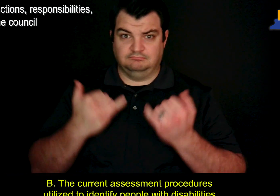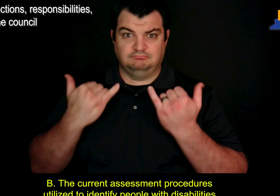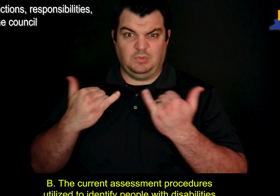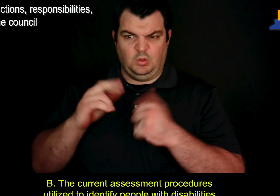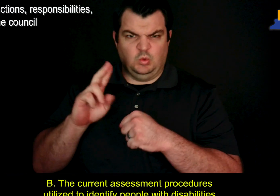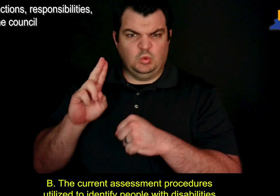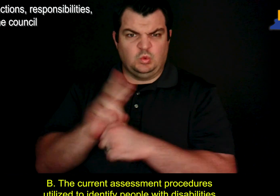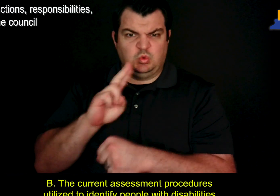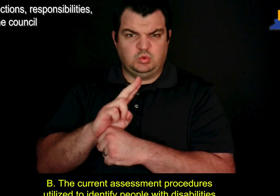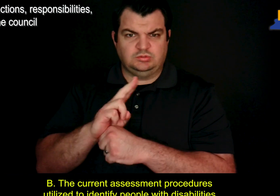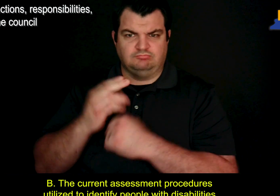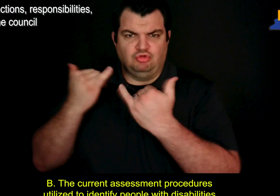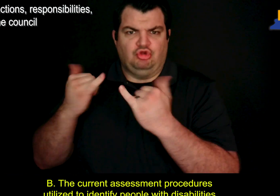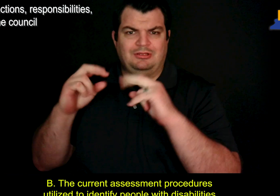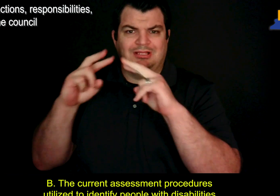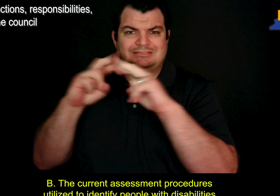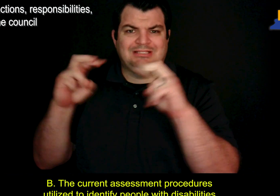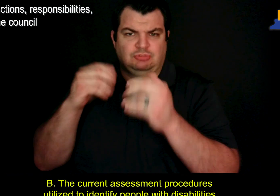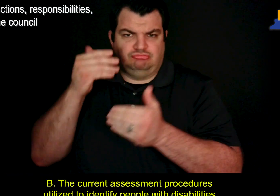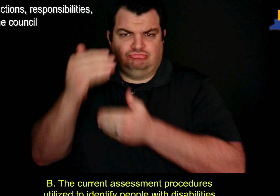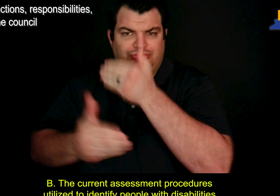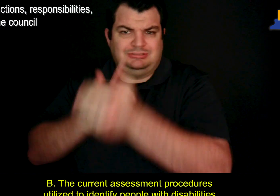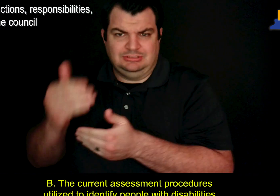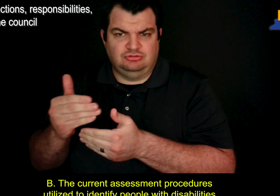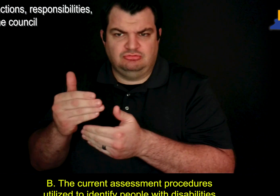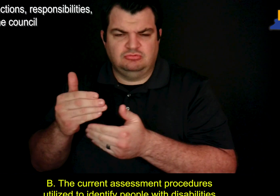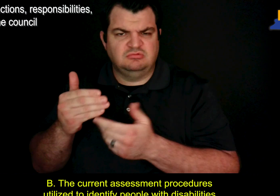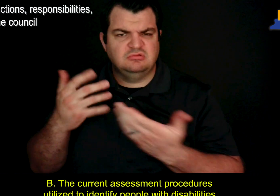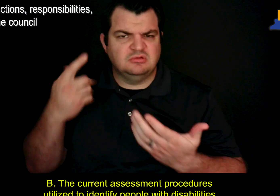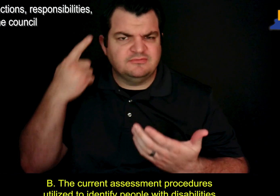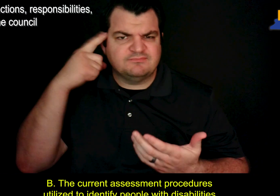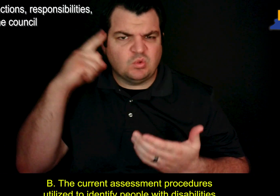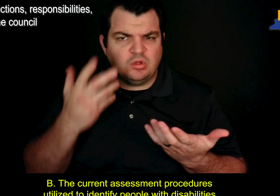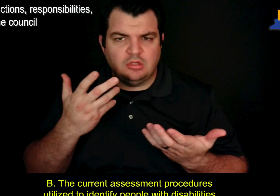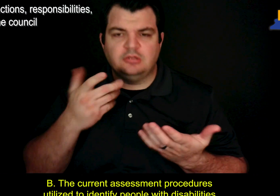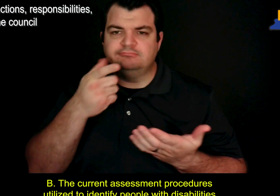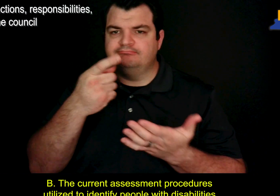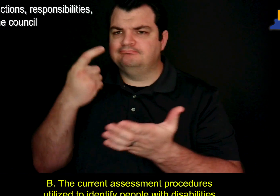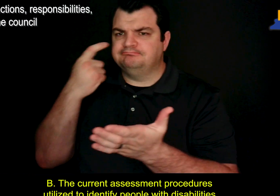B. The current assessment procedures utilized to identify people with disabilities